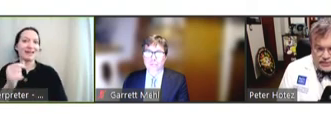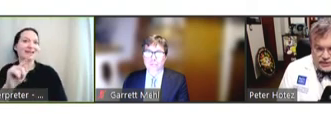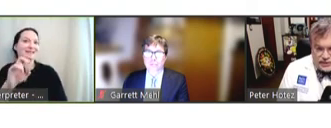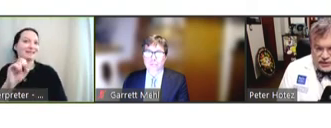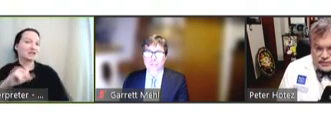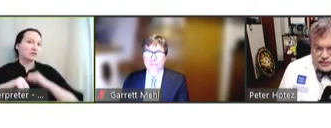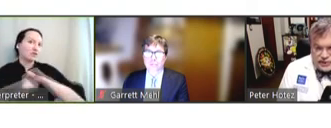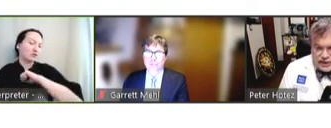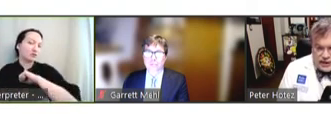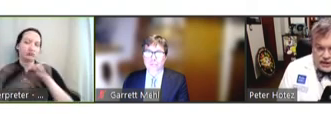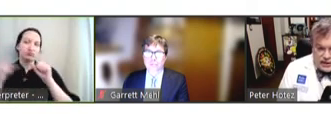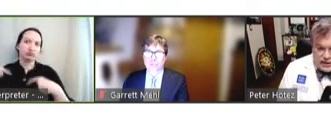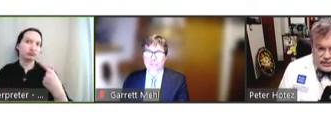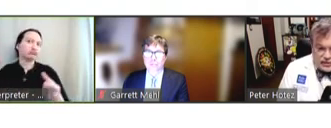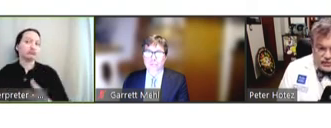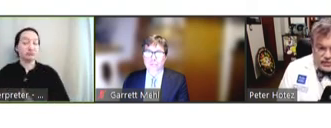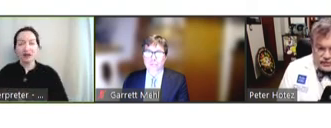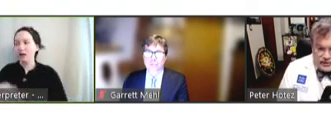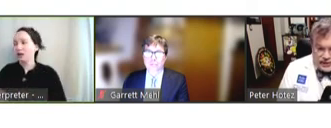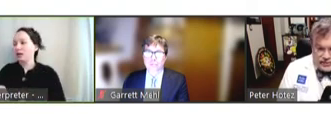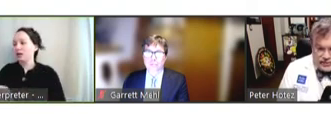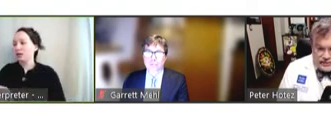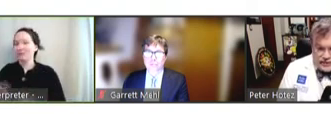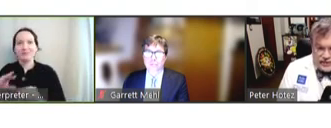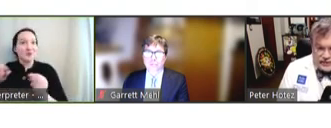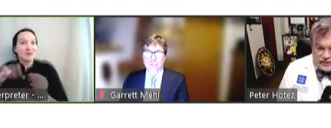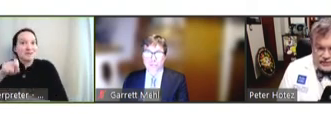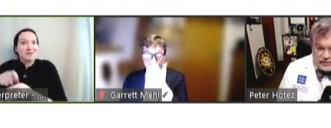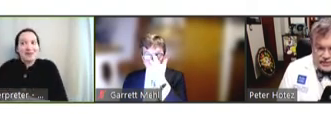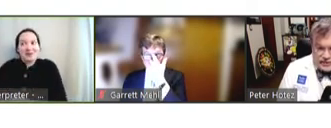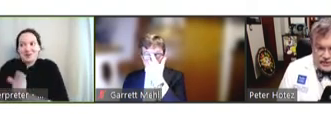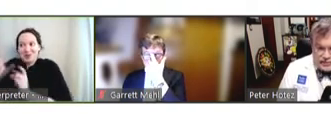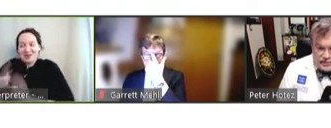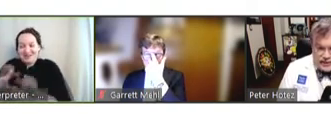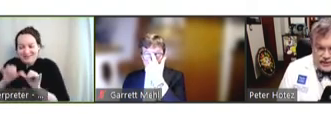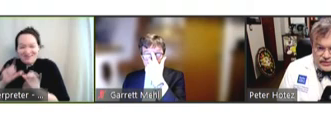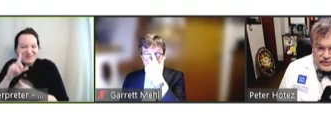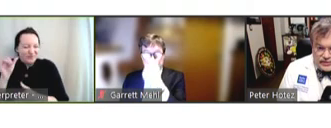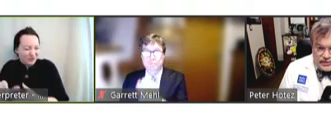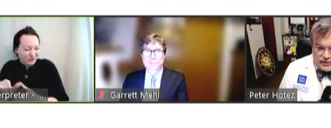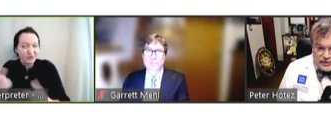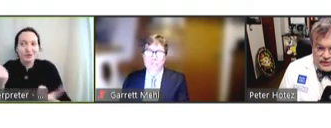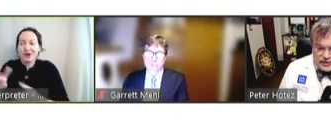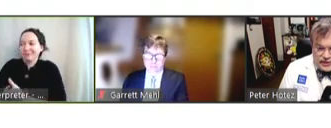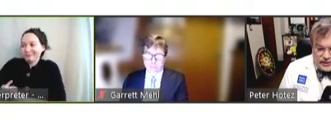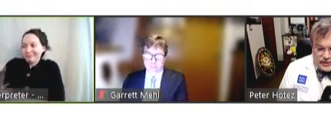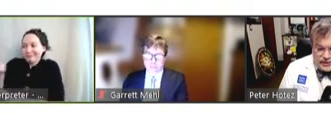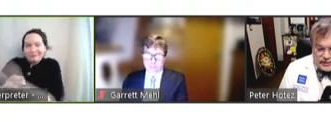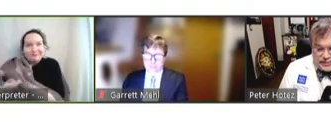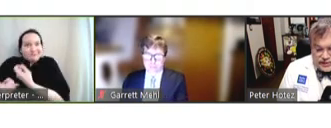been great. But, you know, no donor stays with you forever, so trying to bring in new donors has been